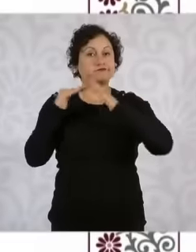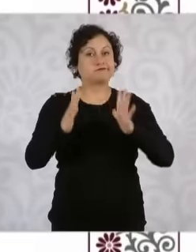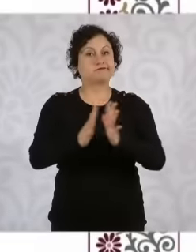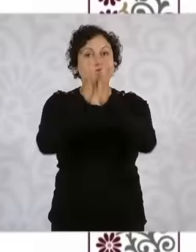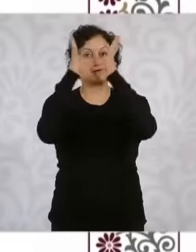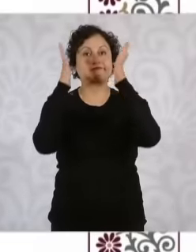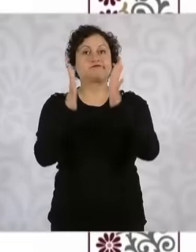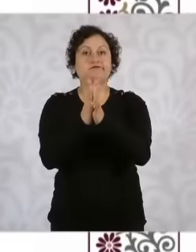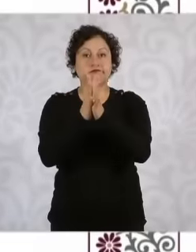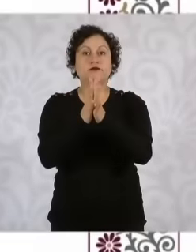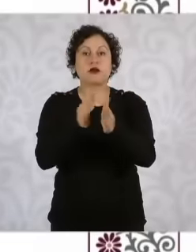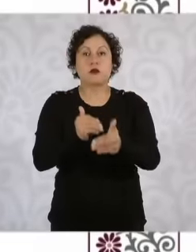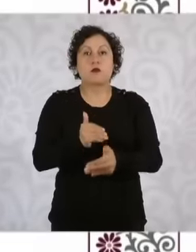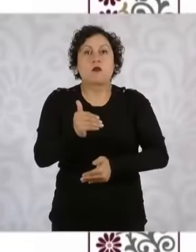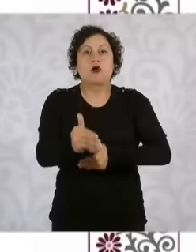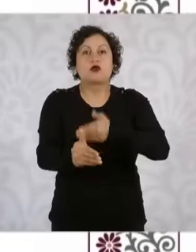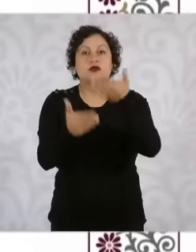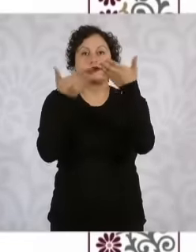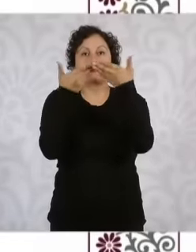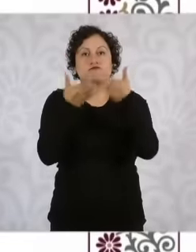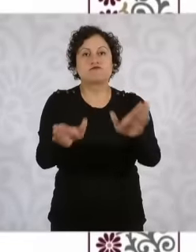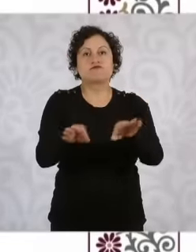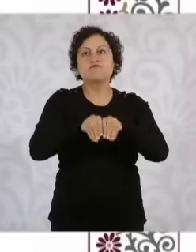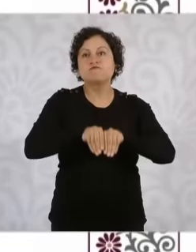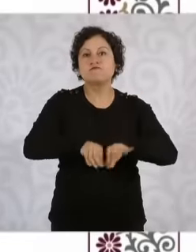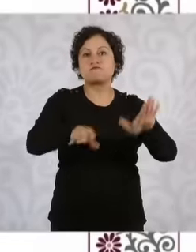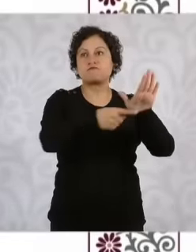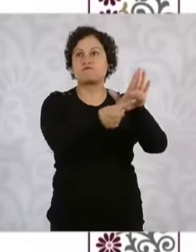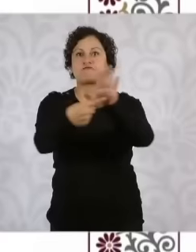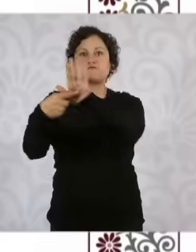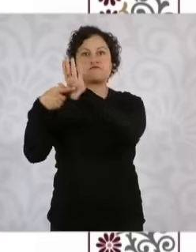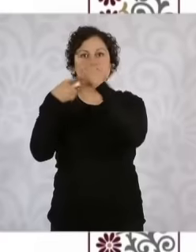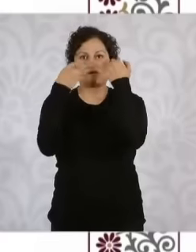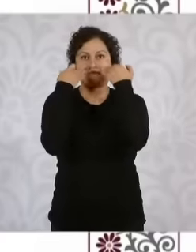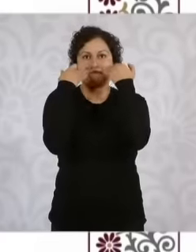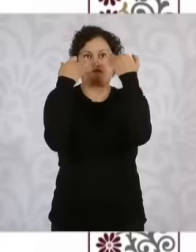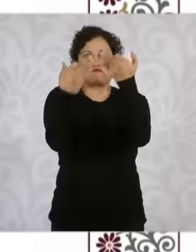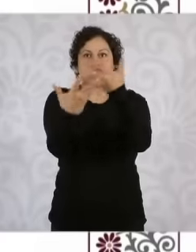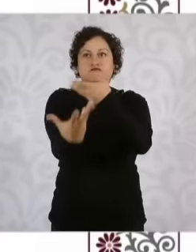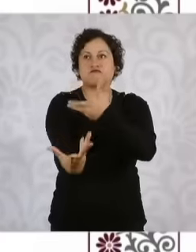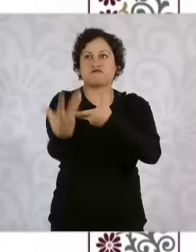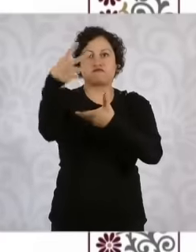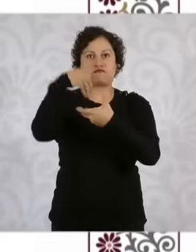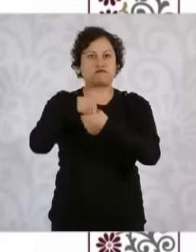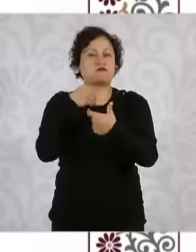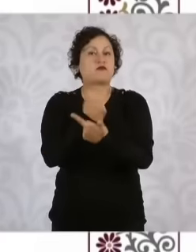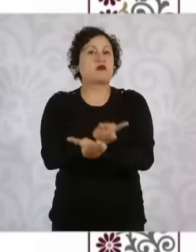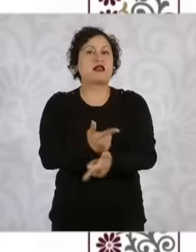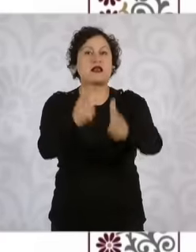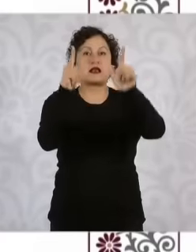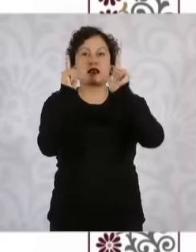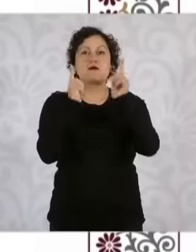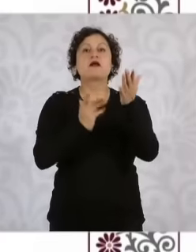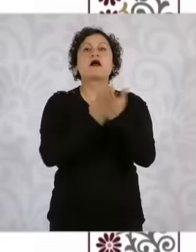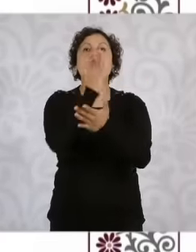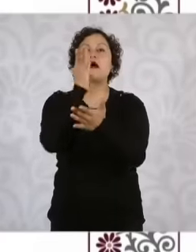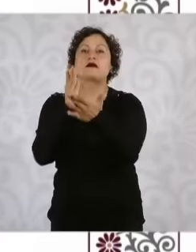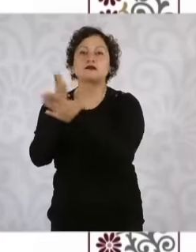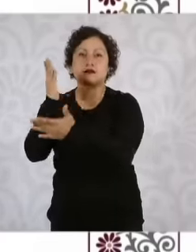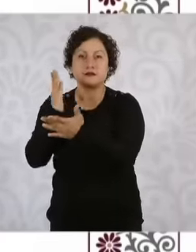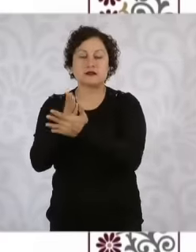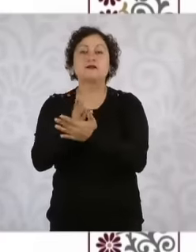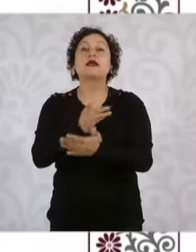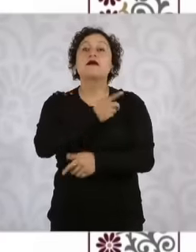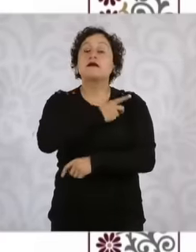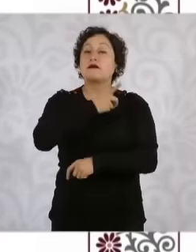will be public, open, transparent, inclusive, accessible and must guarantee the